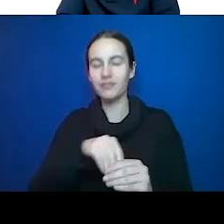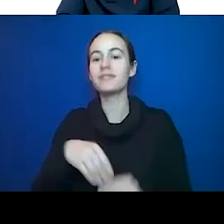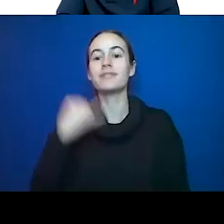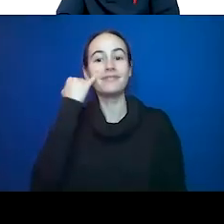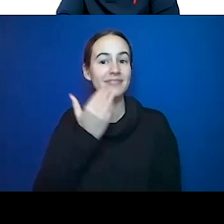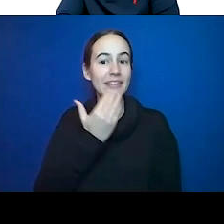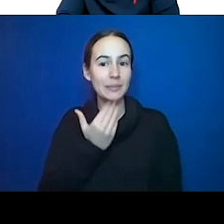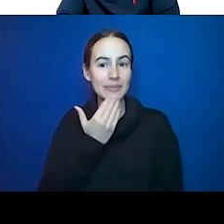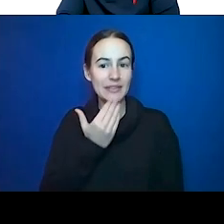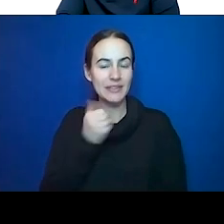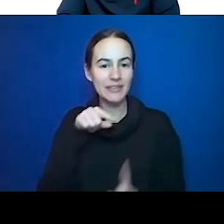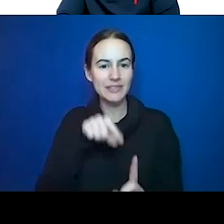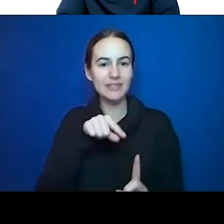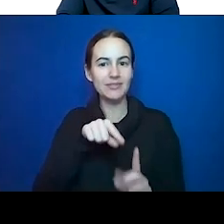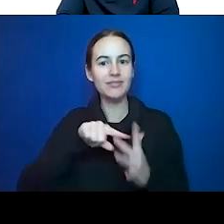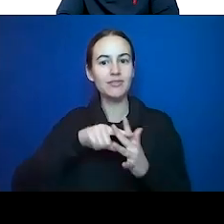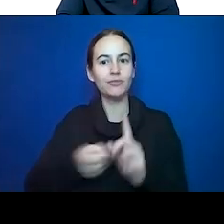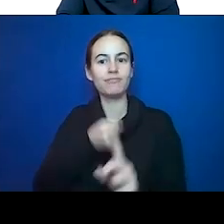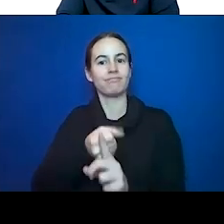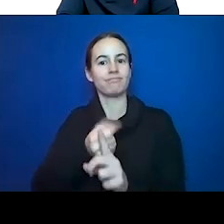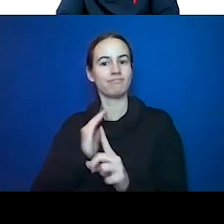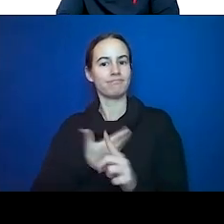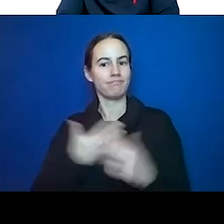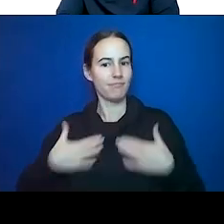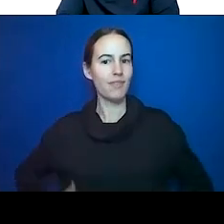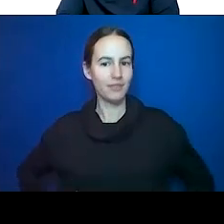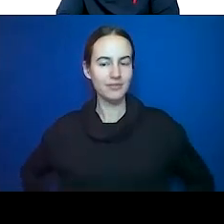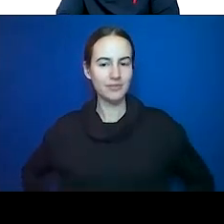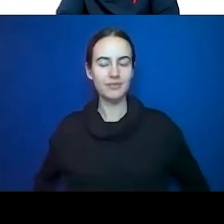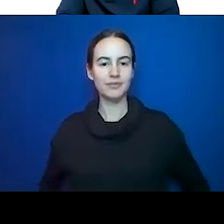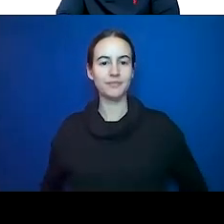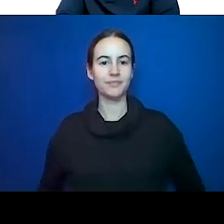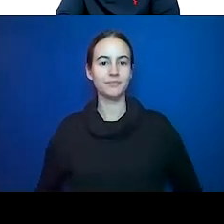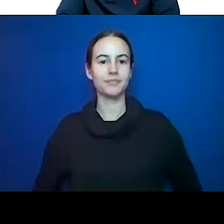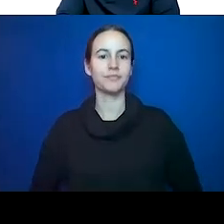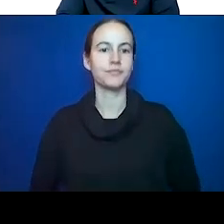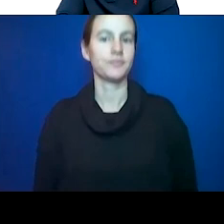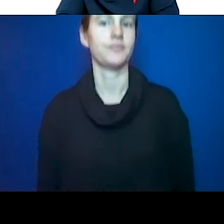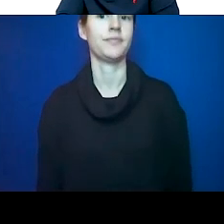affect us. And chronic inflammation. Alteration in gene